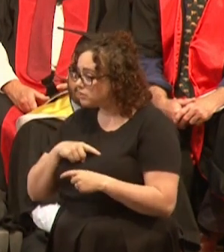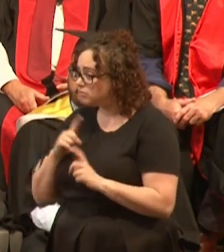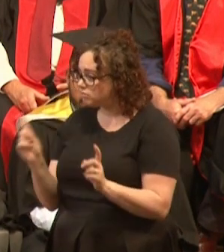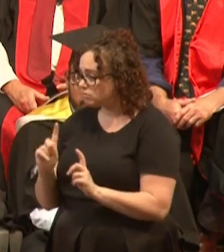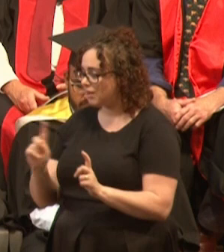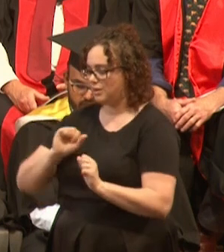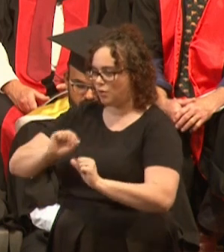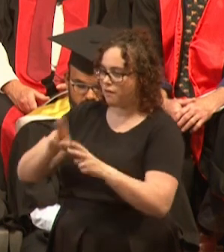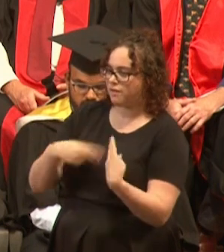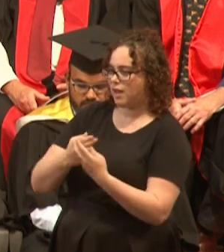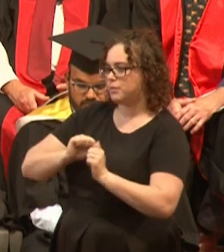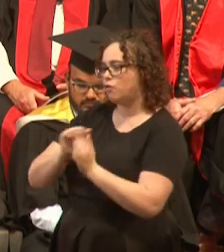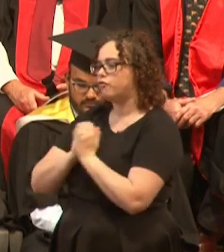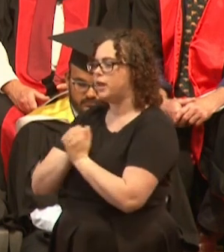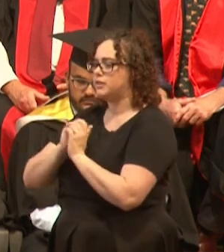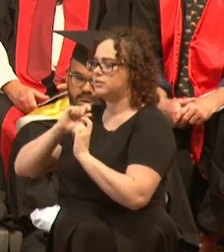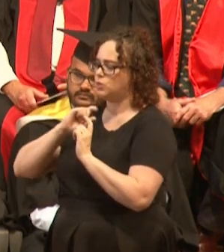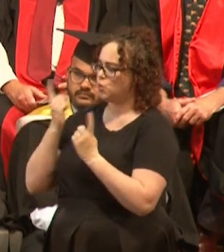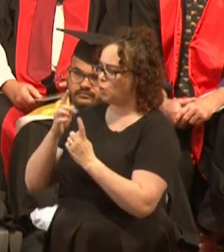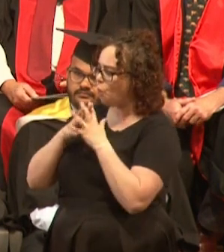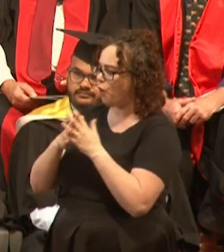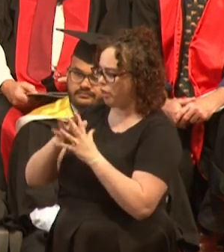for a better world into practice and leave a mark on society.